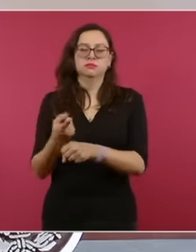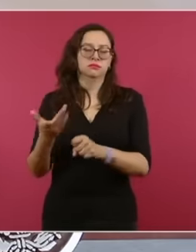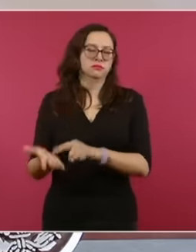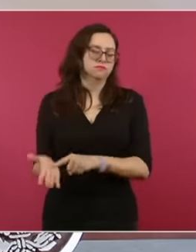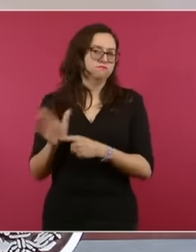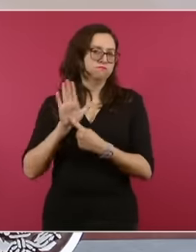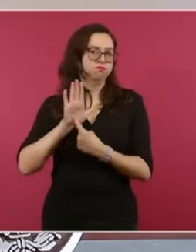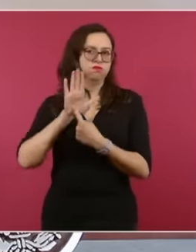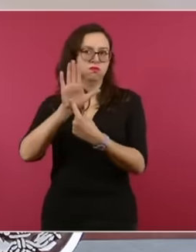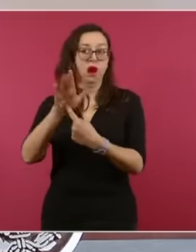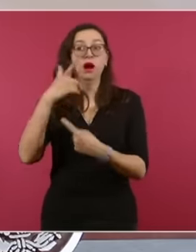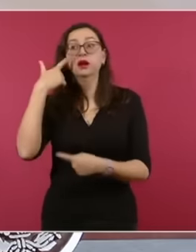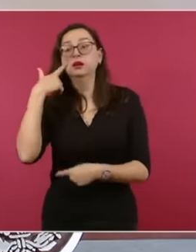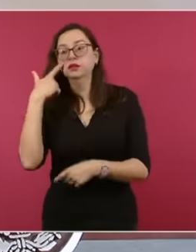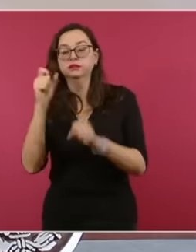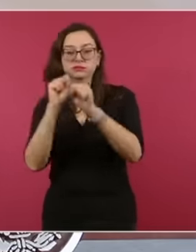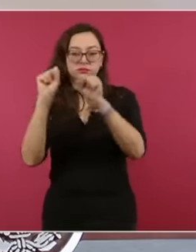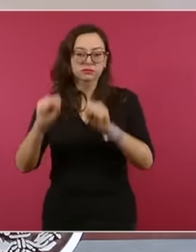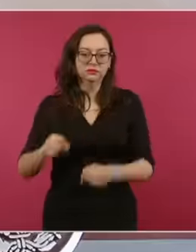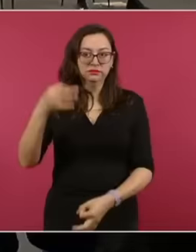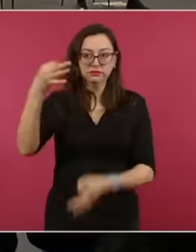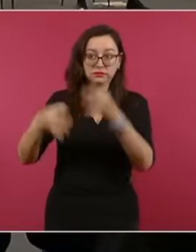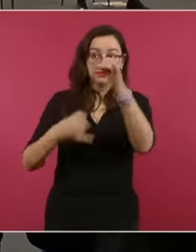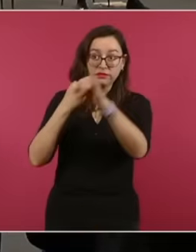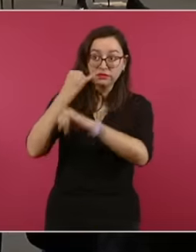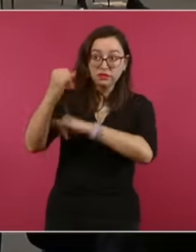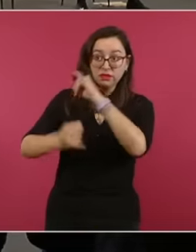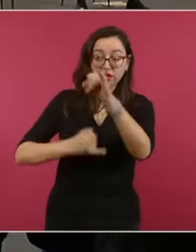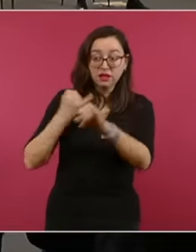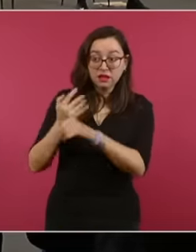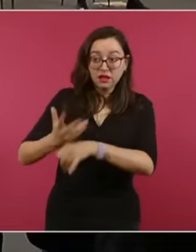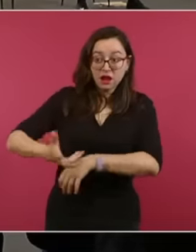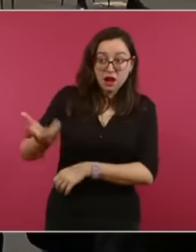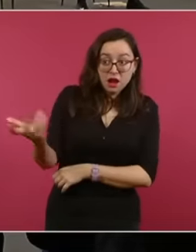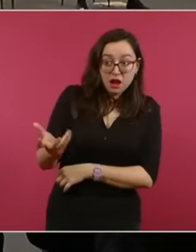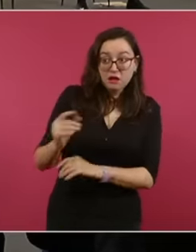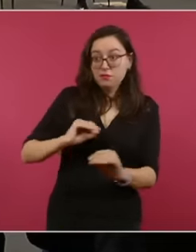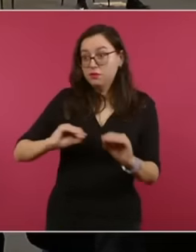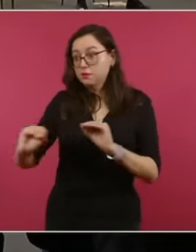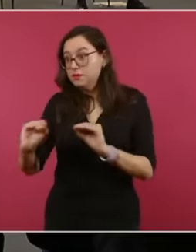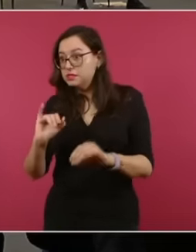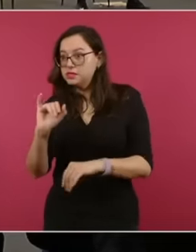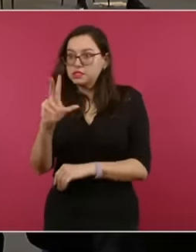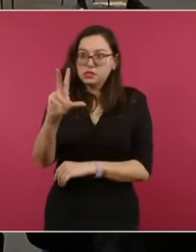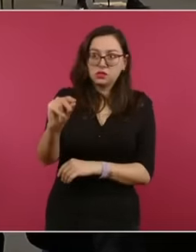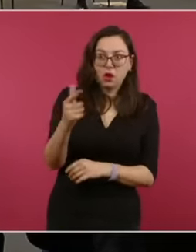other, as the President rightly says, many countries have joined us, not only from